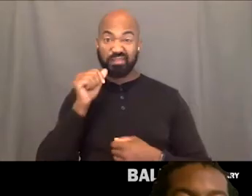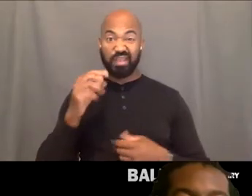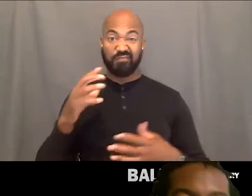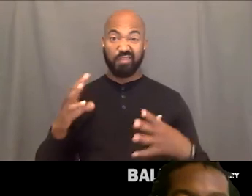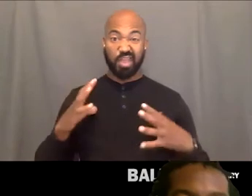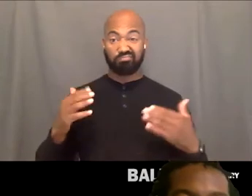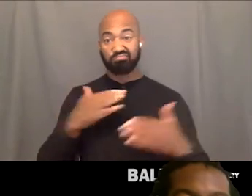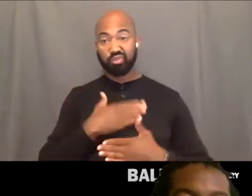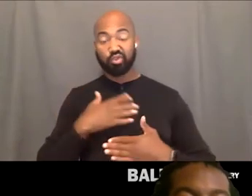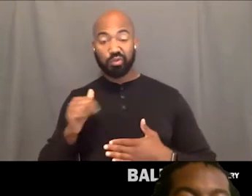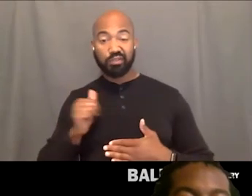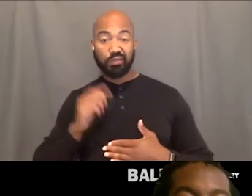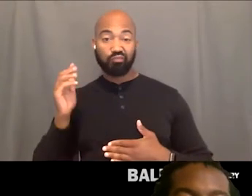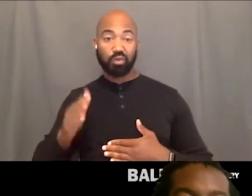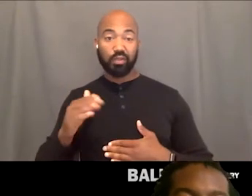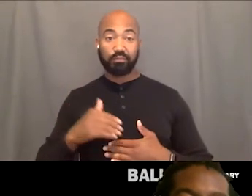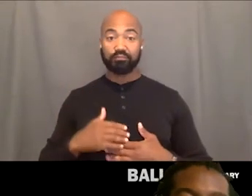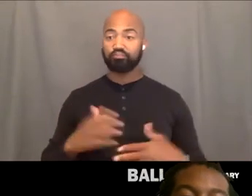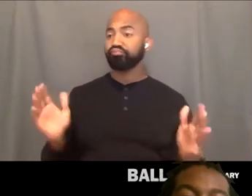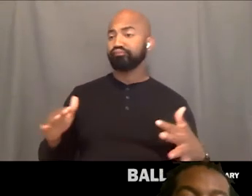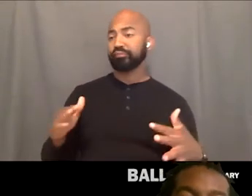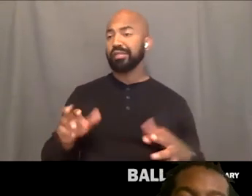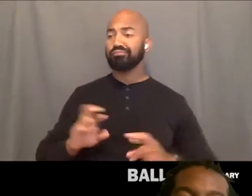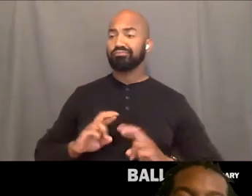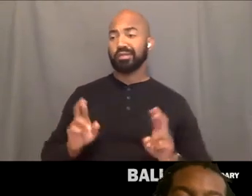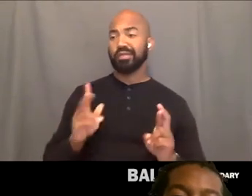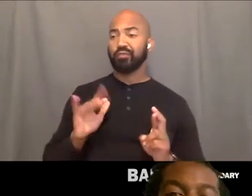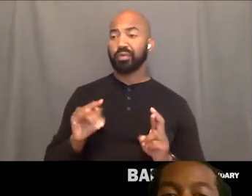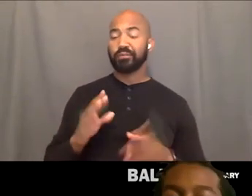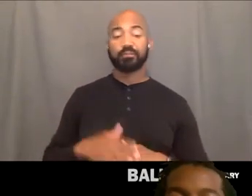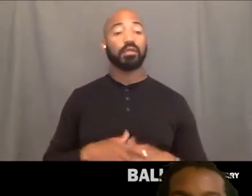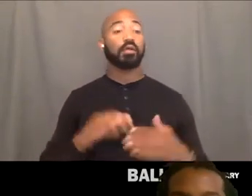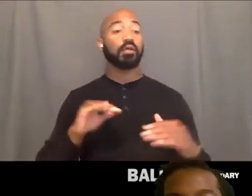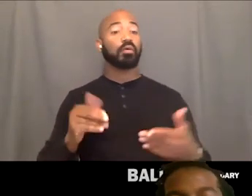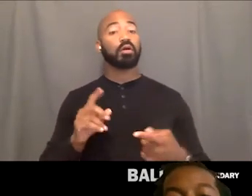Um, I'm down. To Thursday's past now connect.